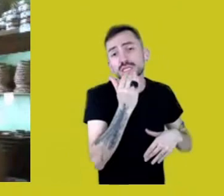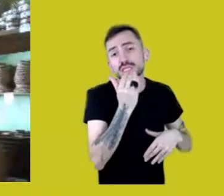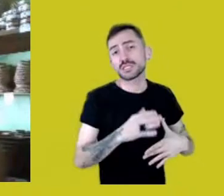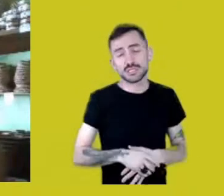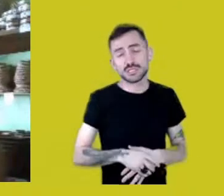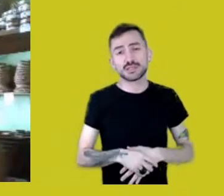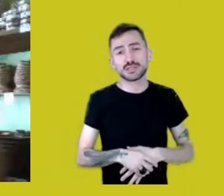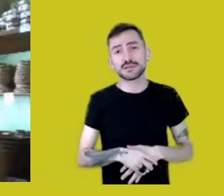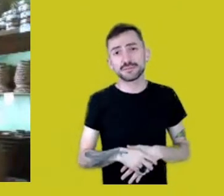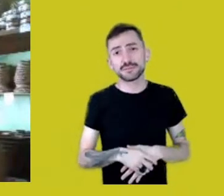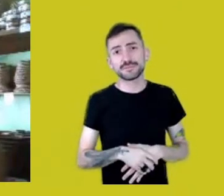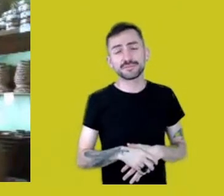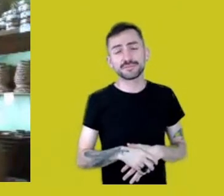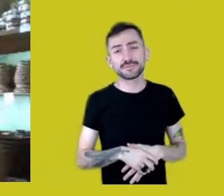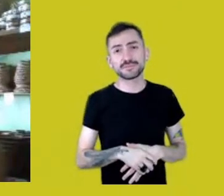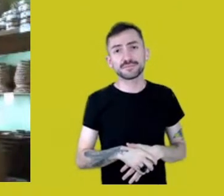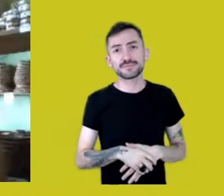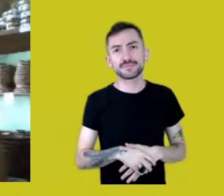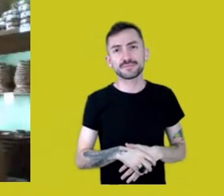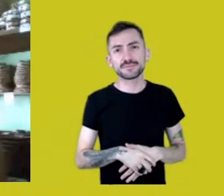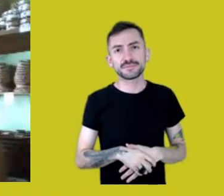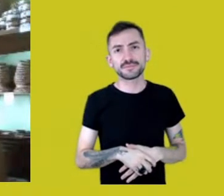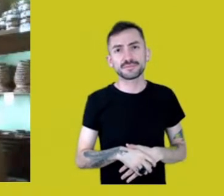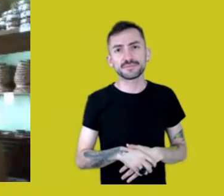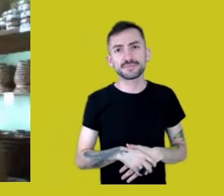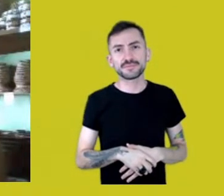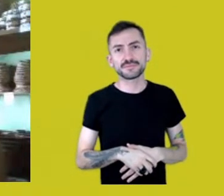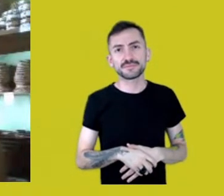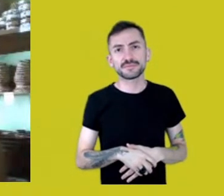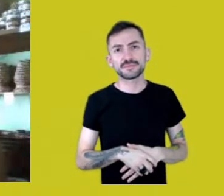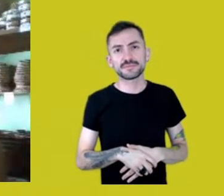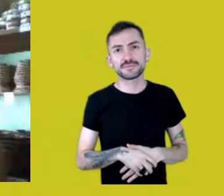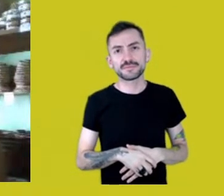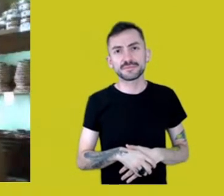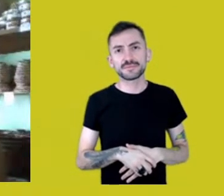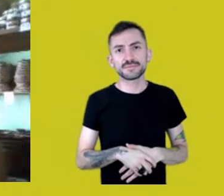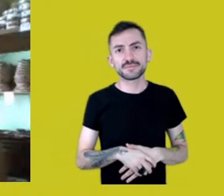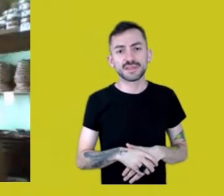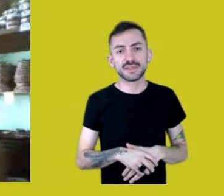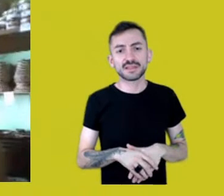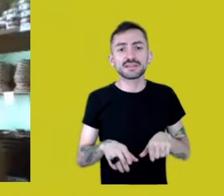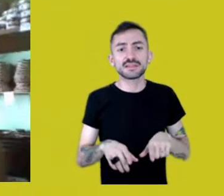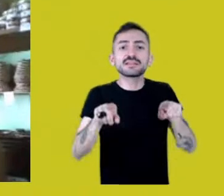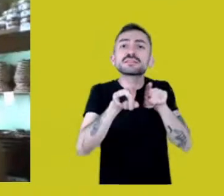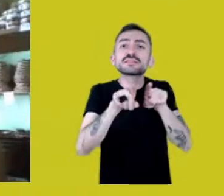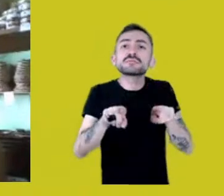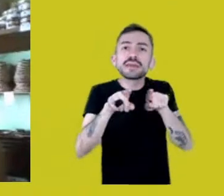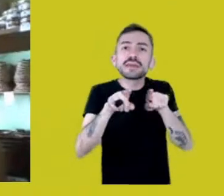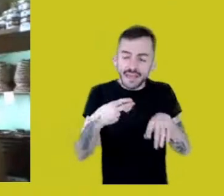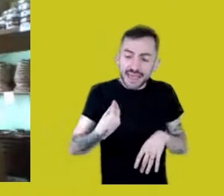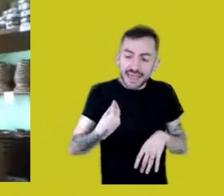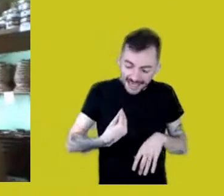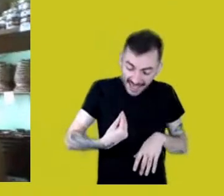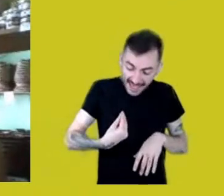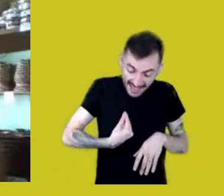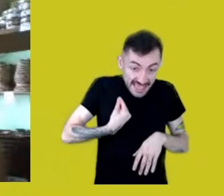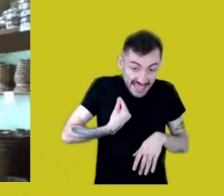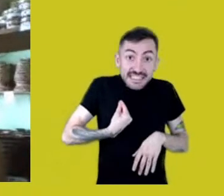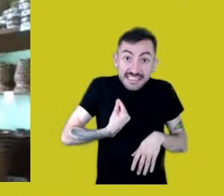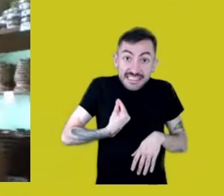our existence, our connection with nature, with Mother Earth.